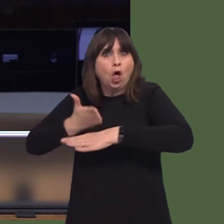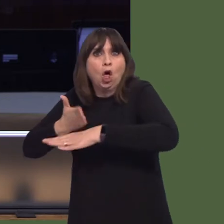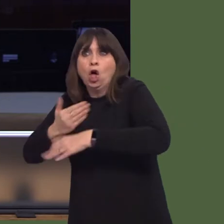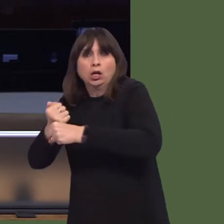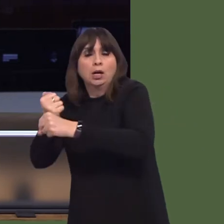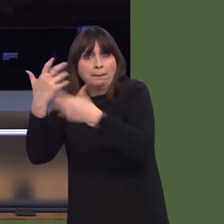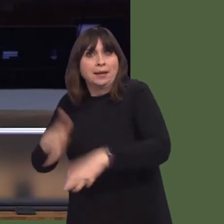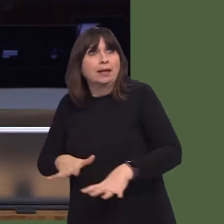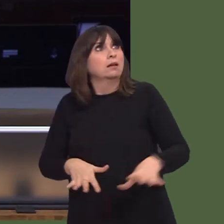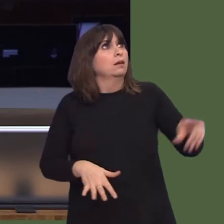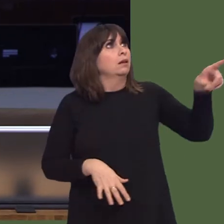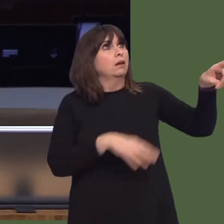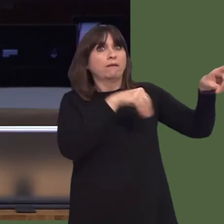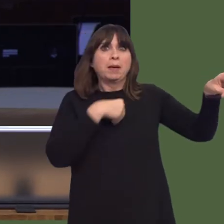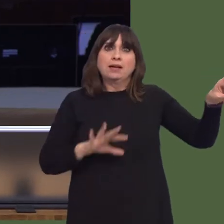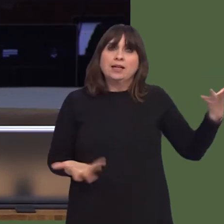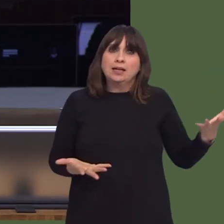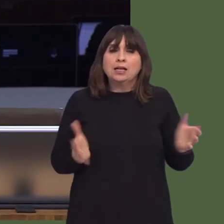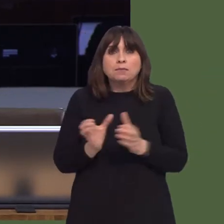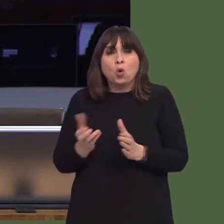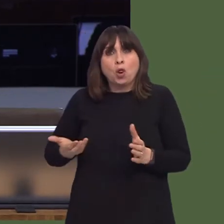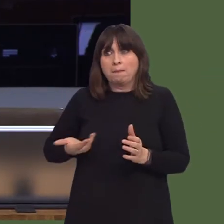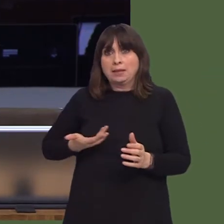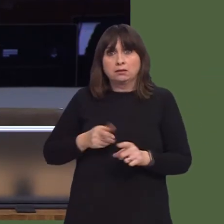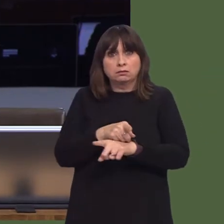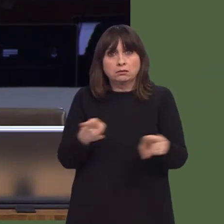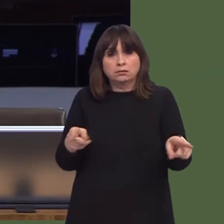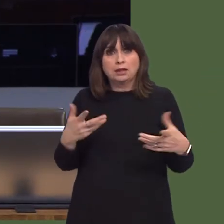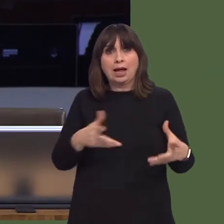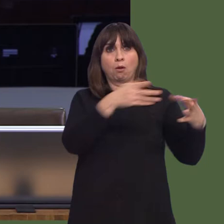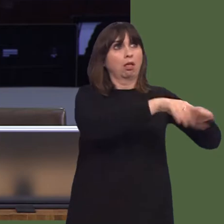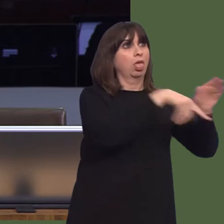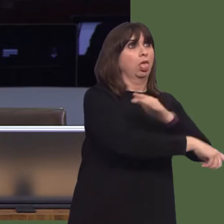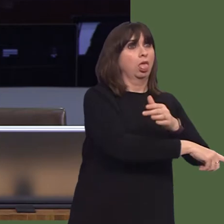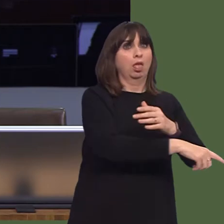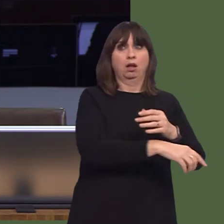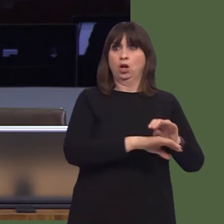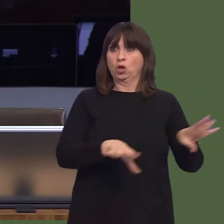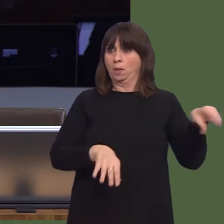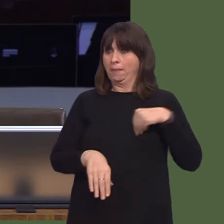outside of organisational structures, and a clear recommendation was that these boards